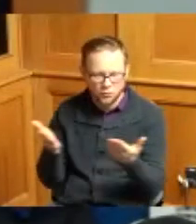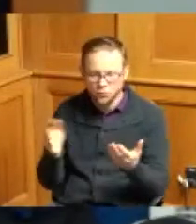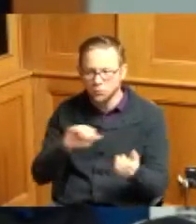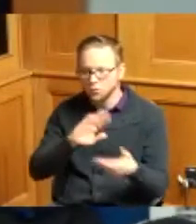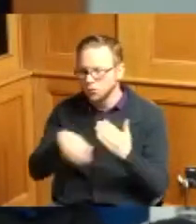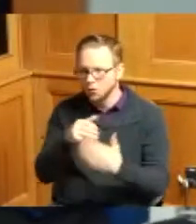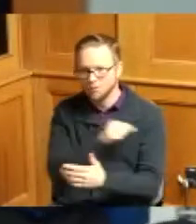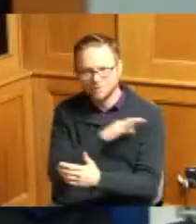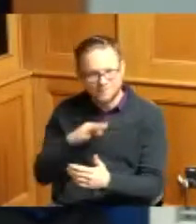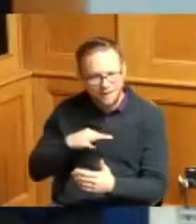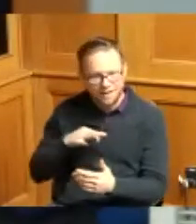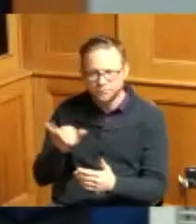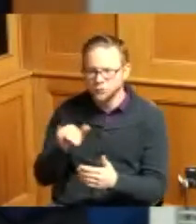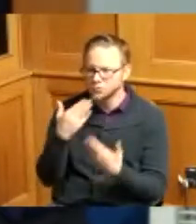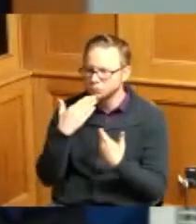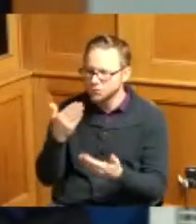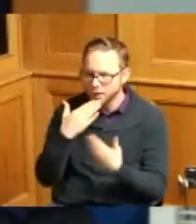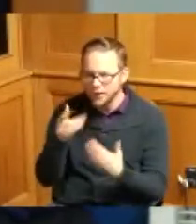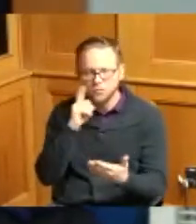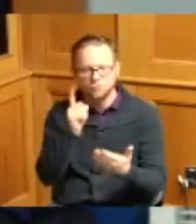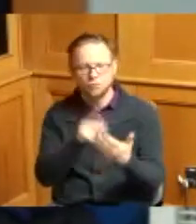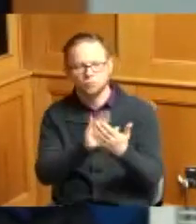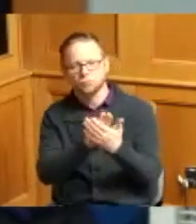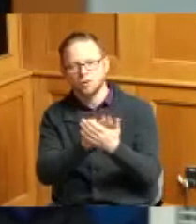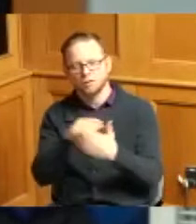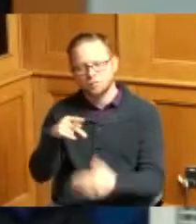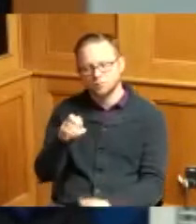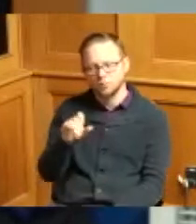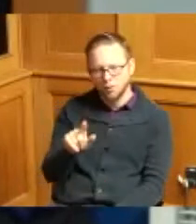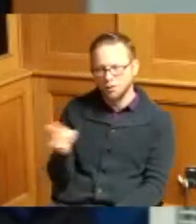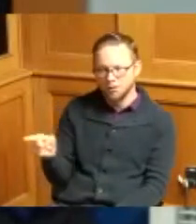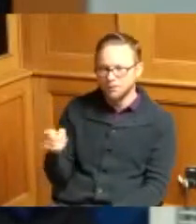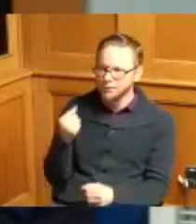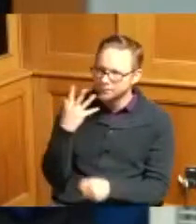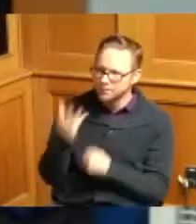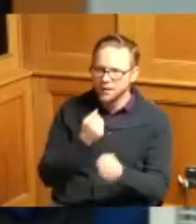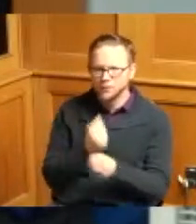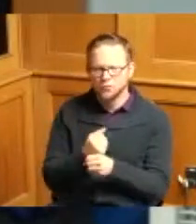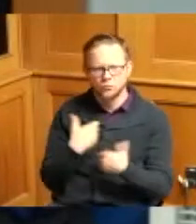for recognizing Paul you know it's been a lot of years a lot of hard work a lot of sweat a